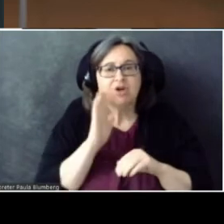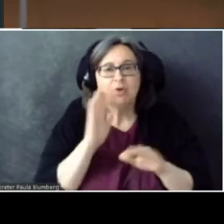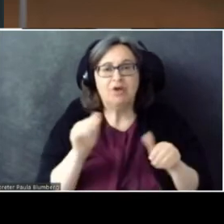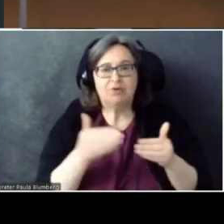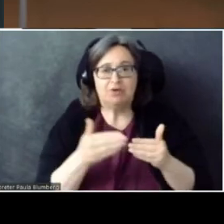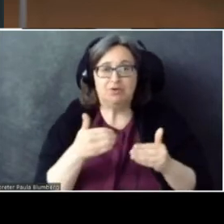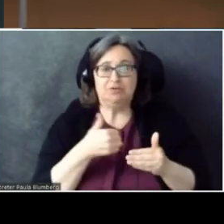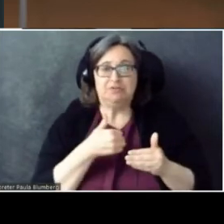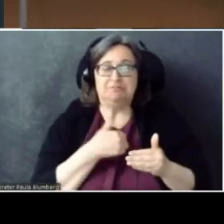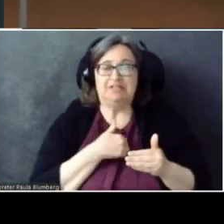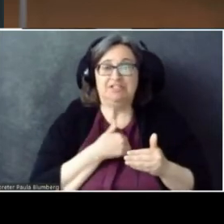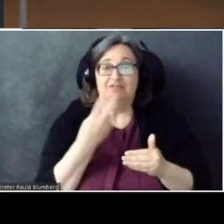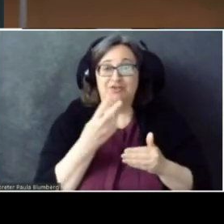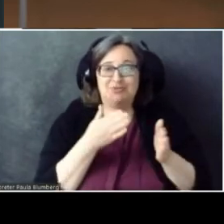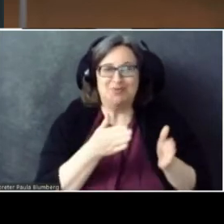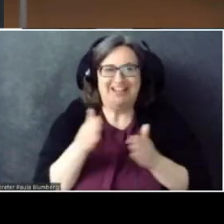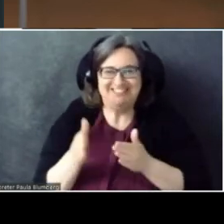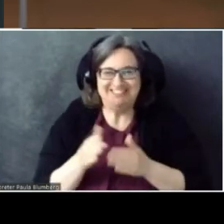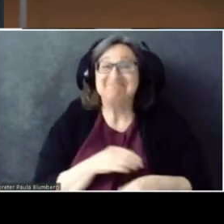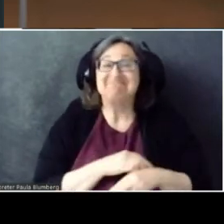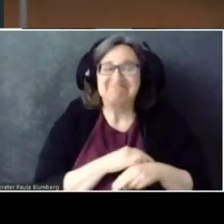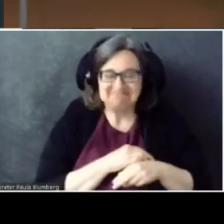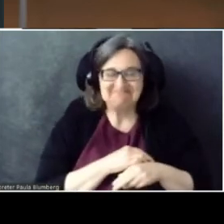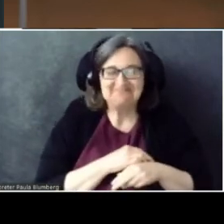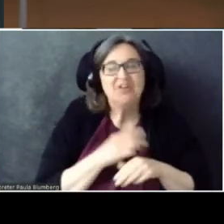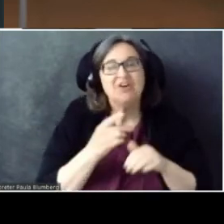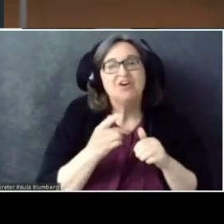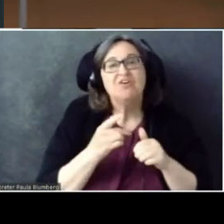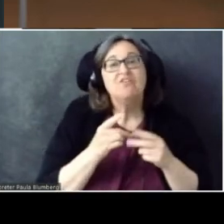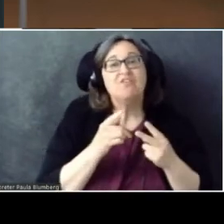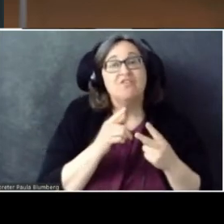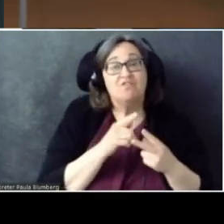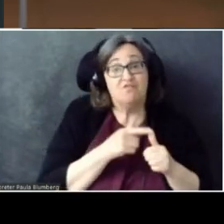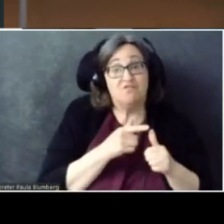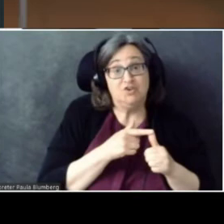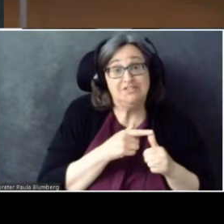We'll get to that. We're gonna talk about captions in AltSpace.